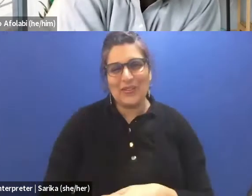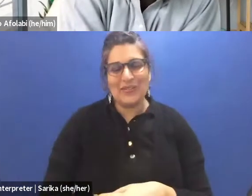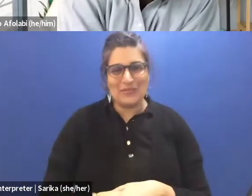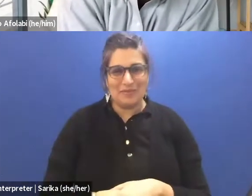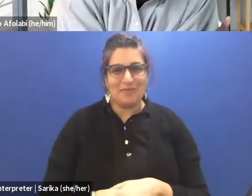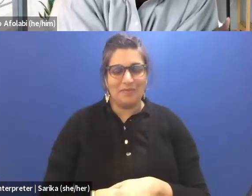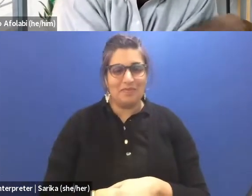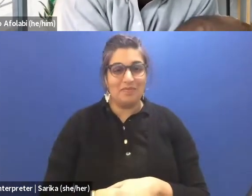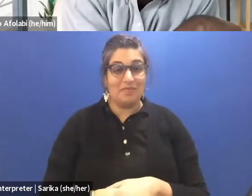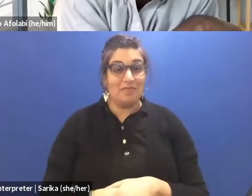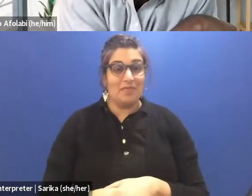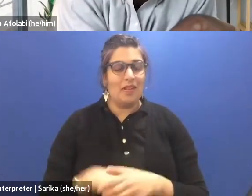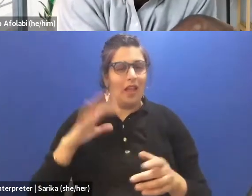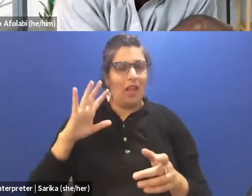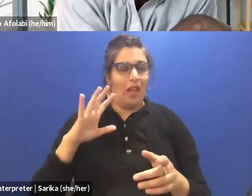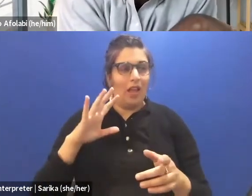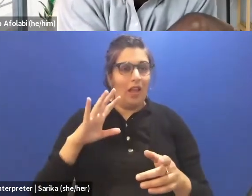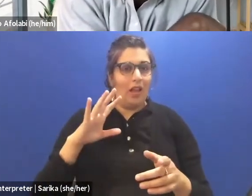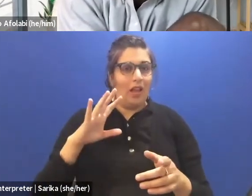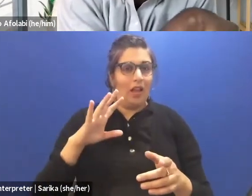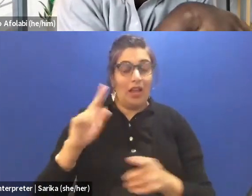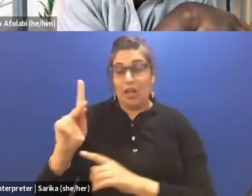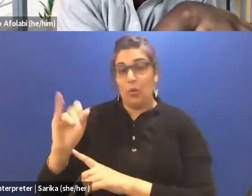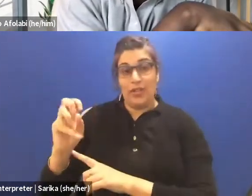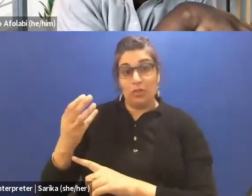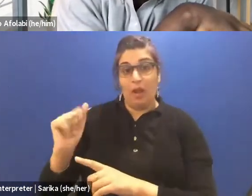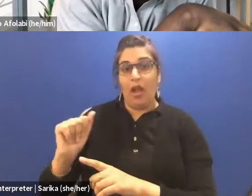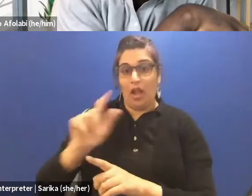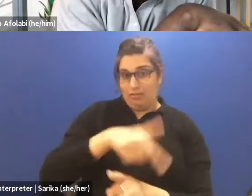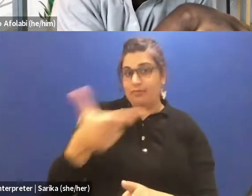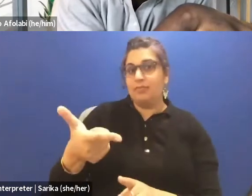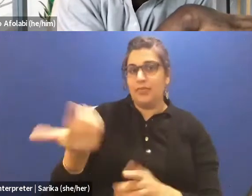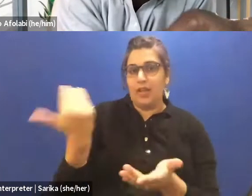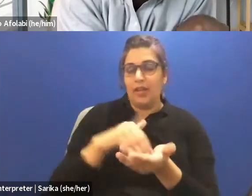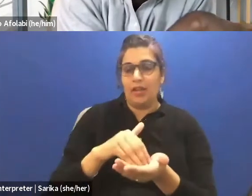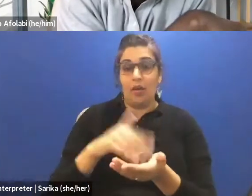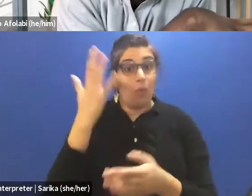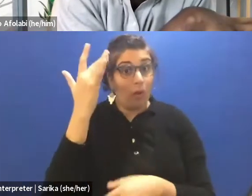I'm gonna come back to Karishma because what's interesting here